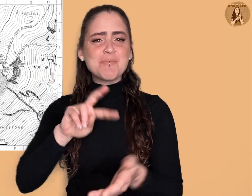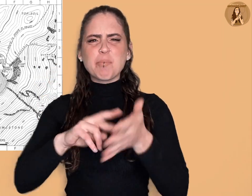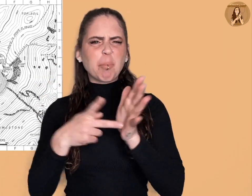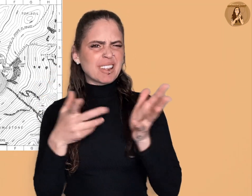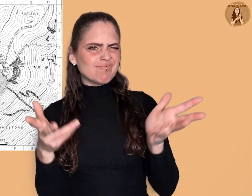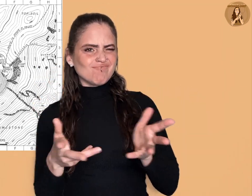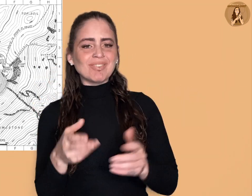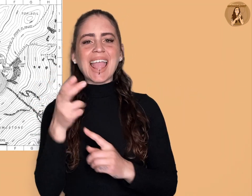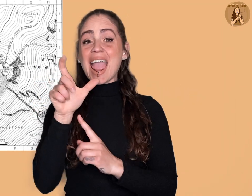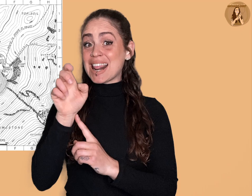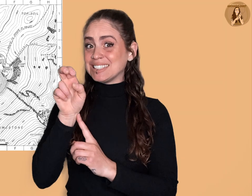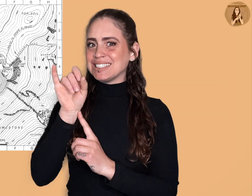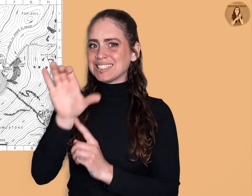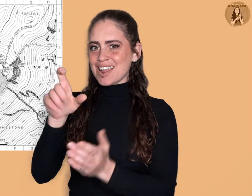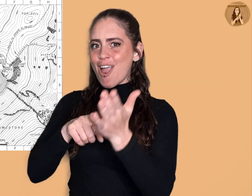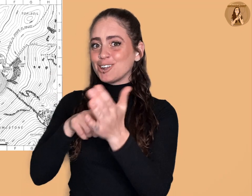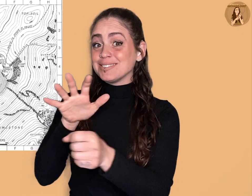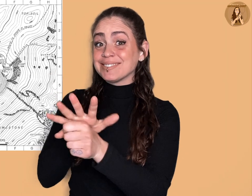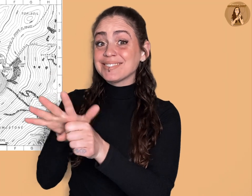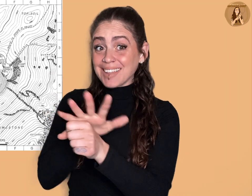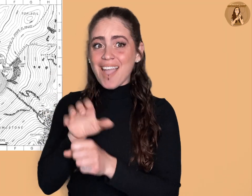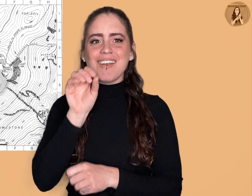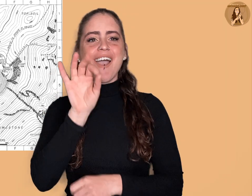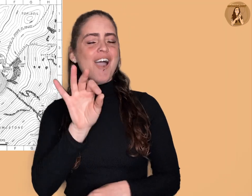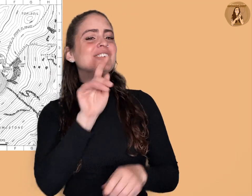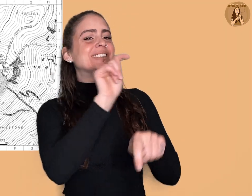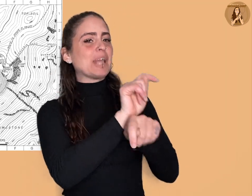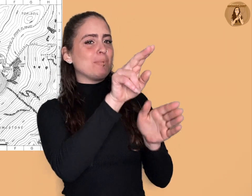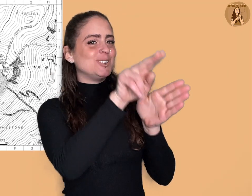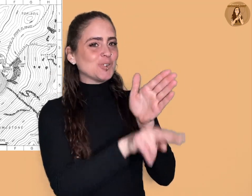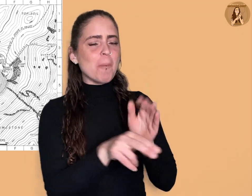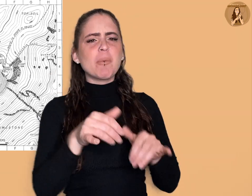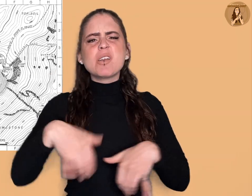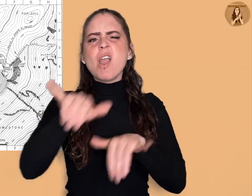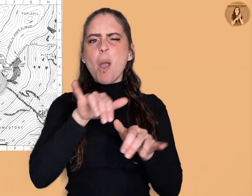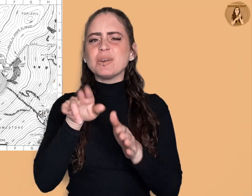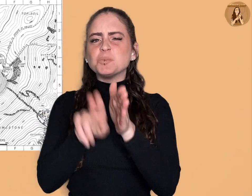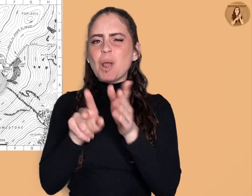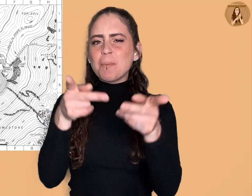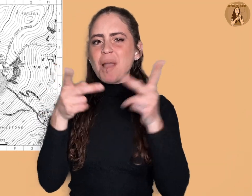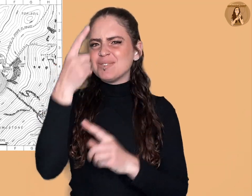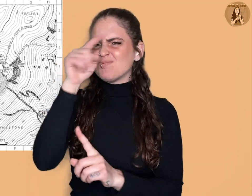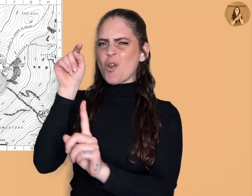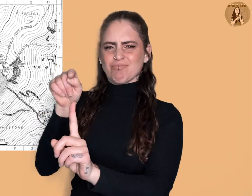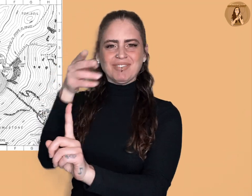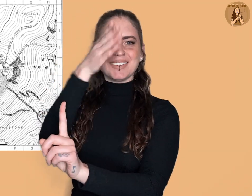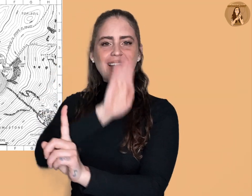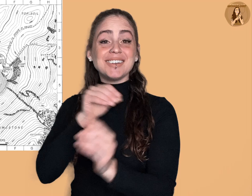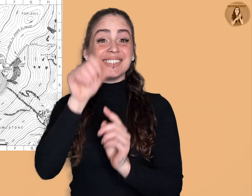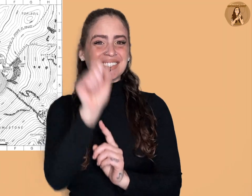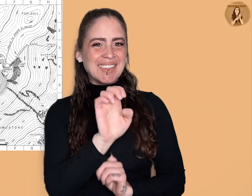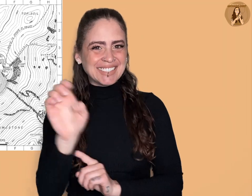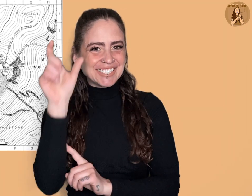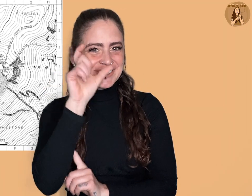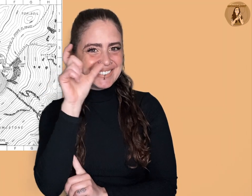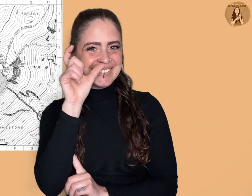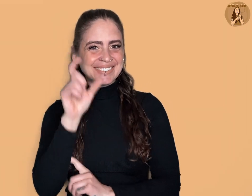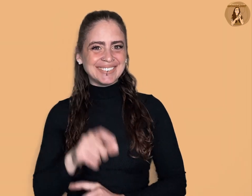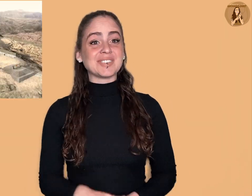a Hellenistic archaeological site of temple-tombs and common dwelling place of all the gods in southeast Turkey.